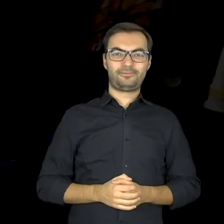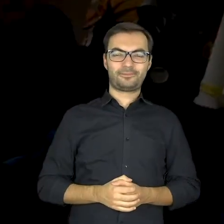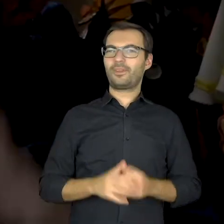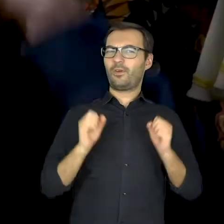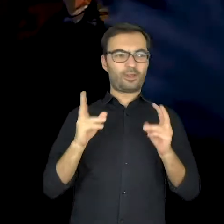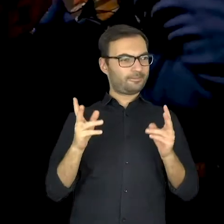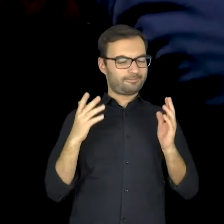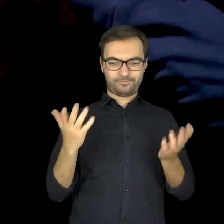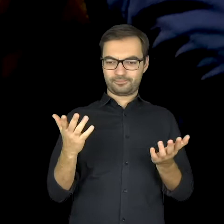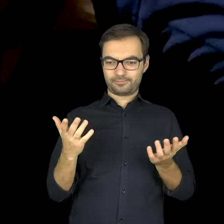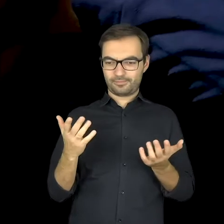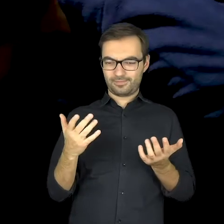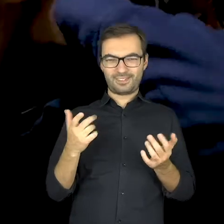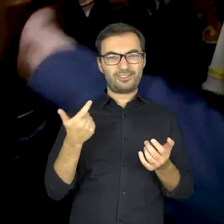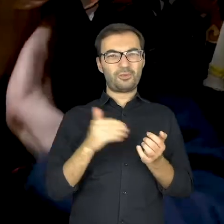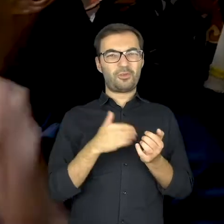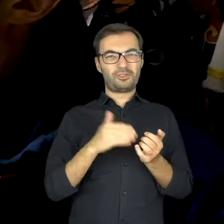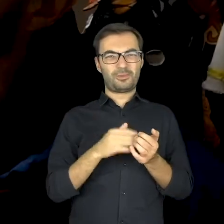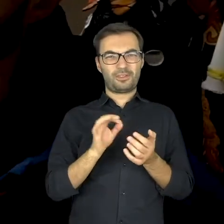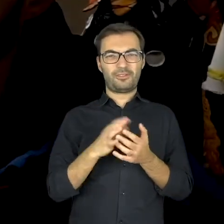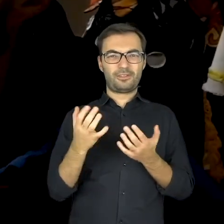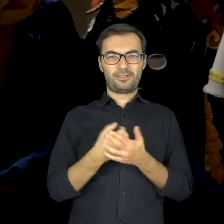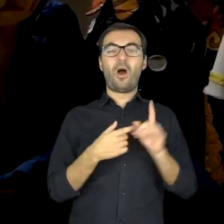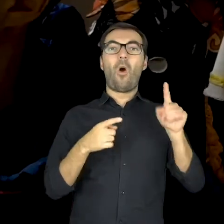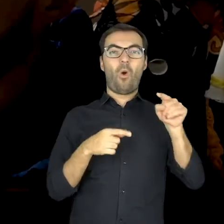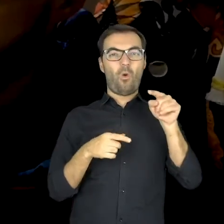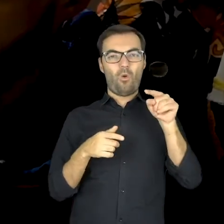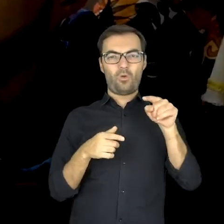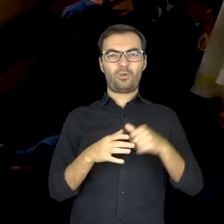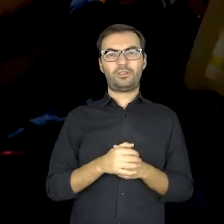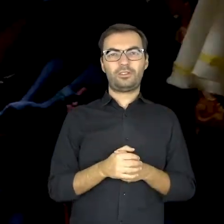Well, what would she take from here? Hmmm… Maybe this.